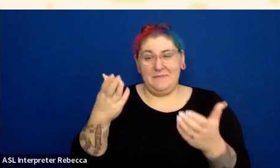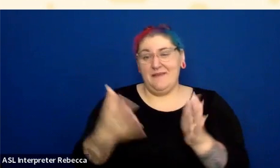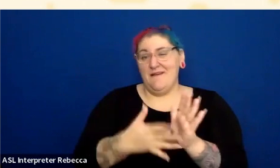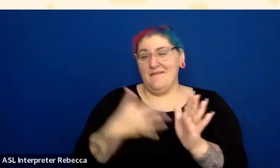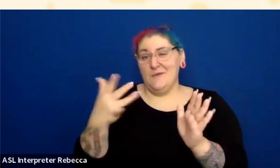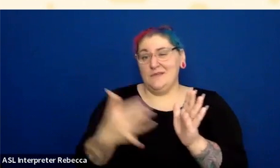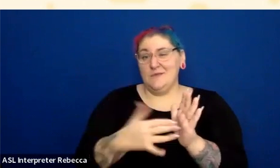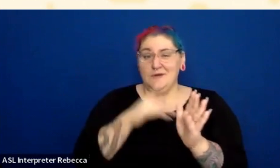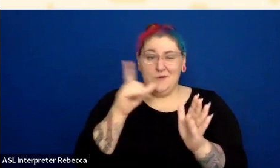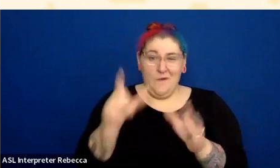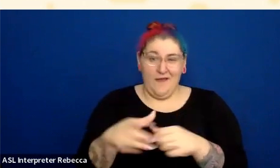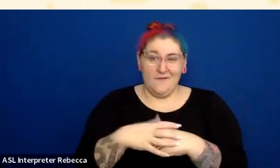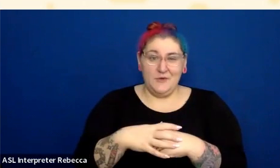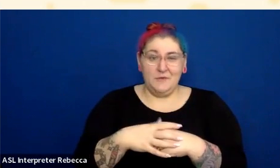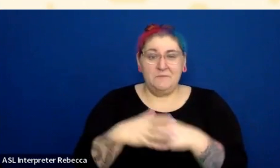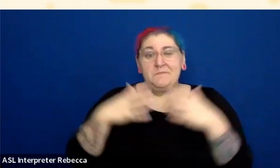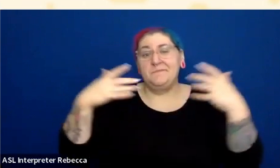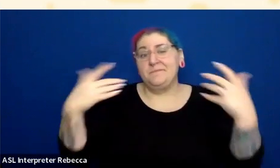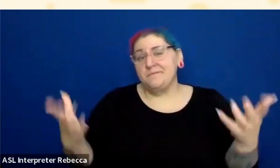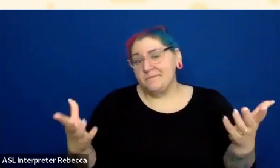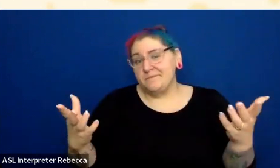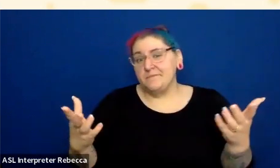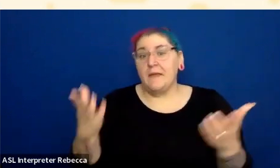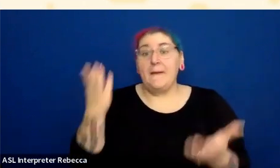For example, there might be some pages where we have a list of related resources.